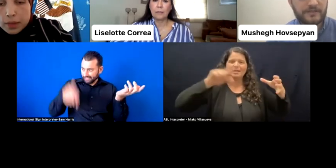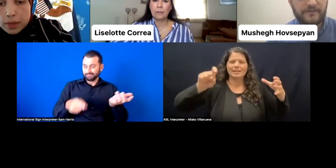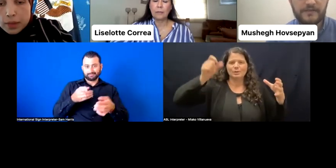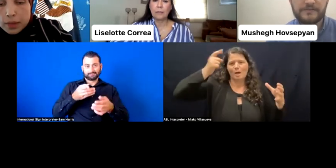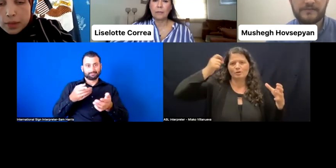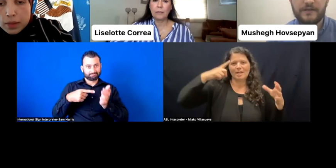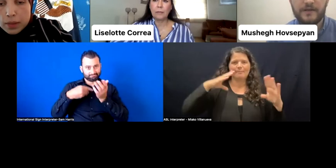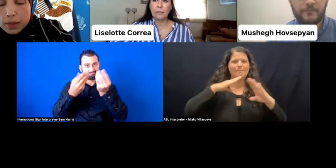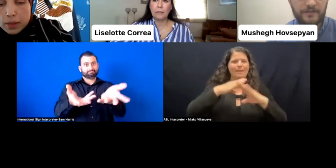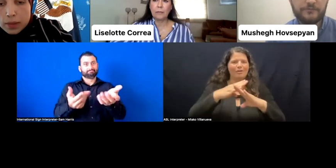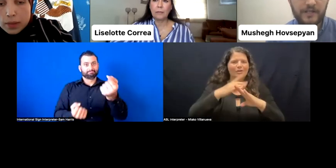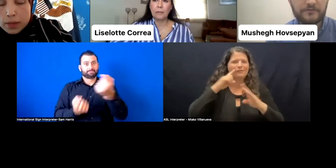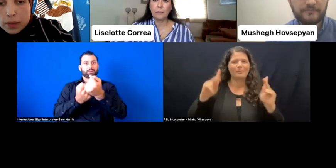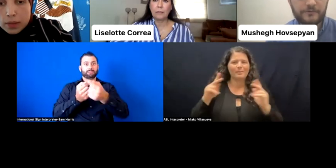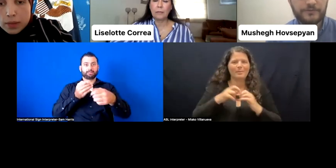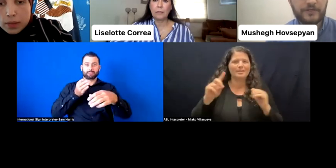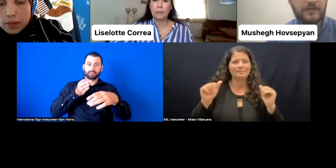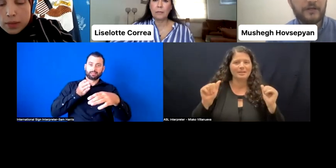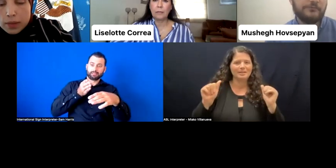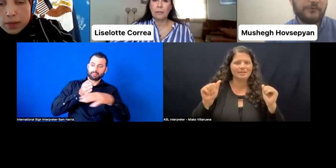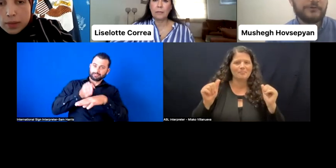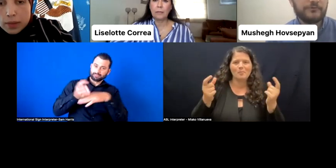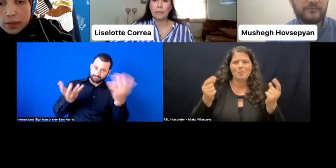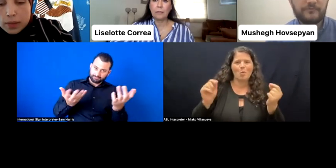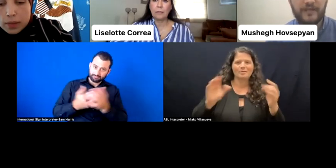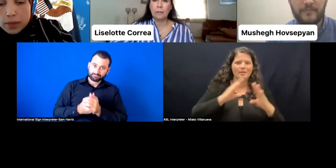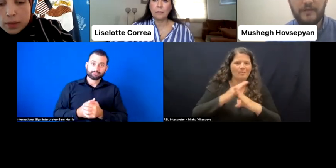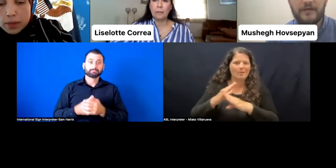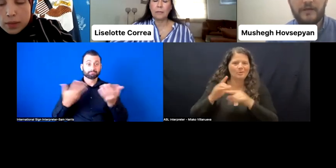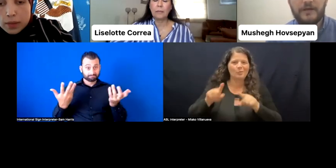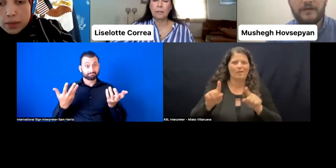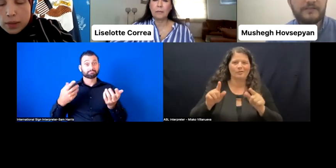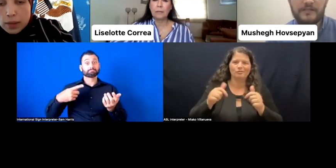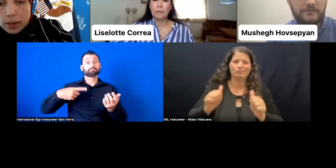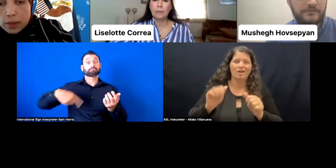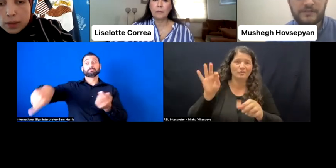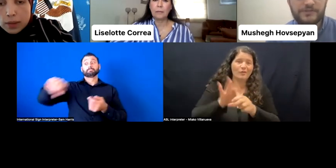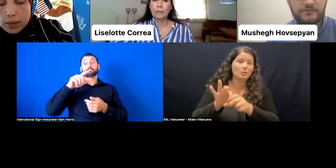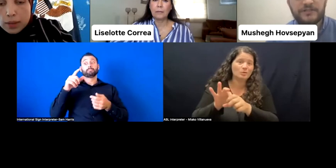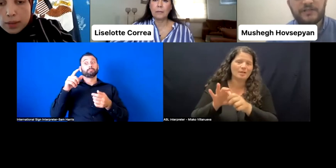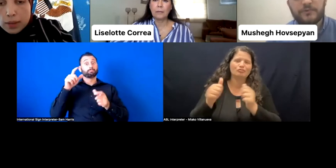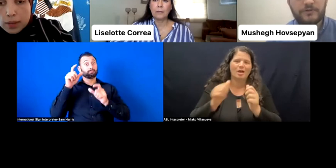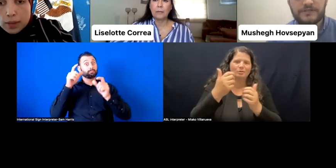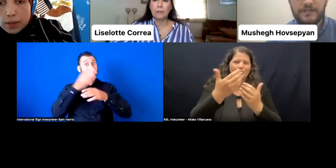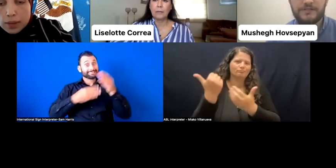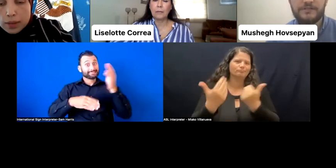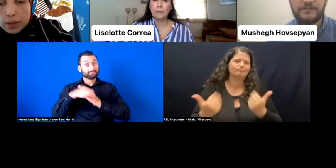face when trying to vote, and work to remove them. This includes ensuring that polling stations are